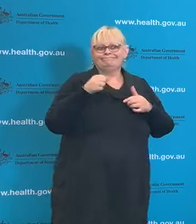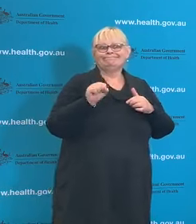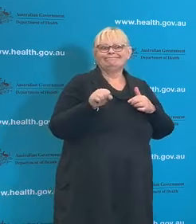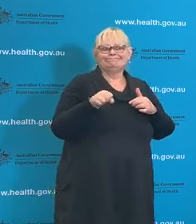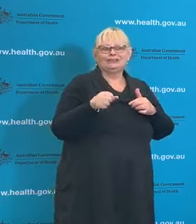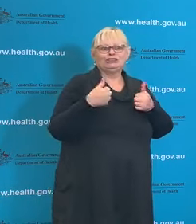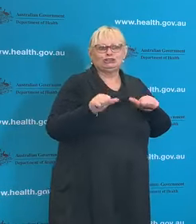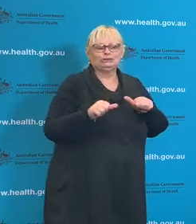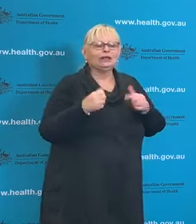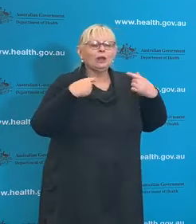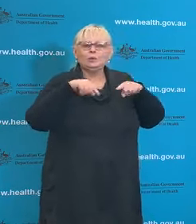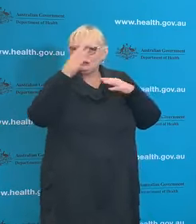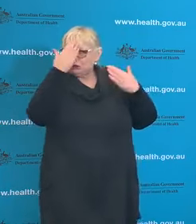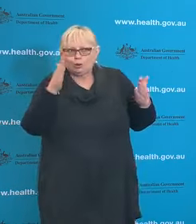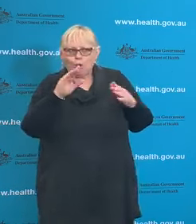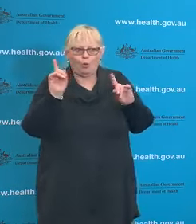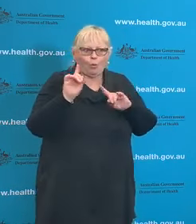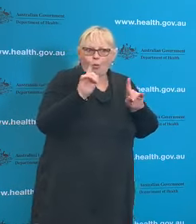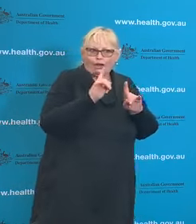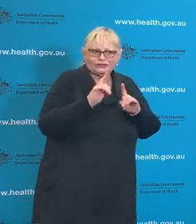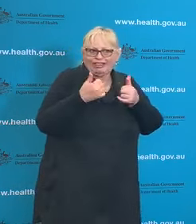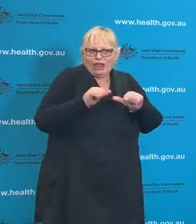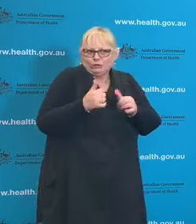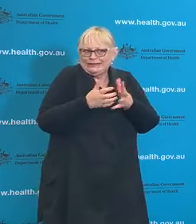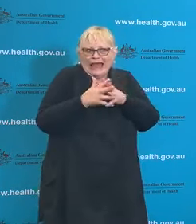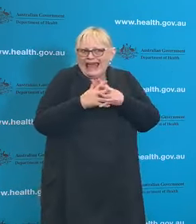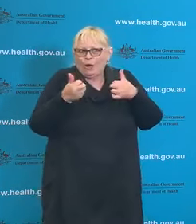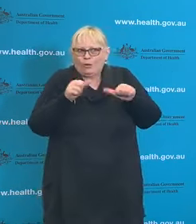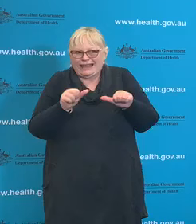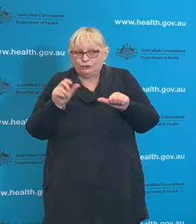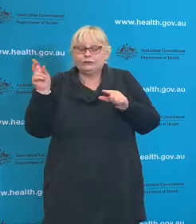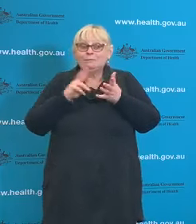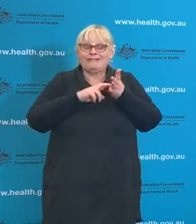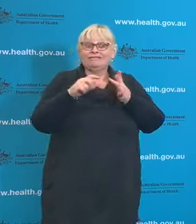are- don't have access to the data. Victoria have been able to successfully